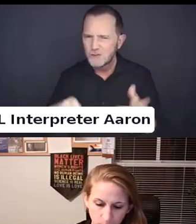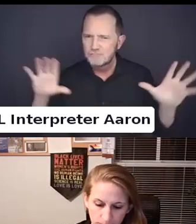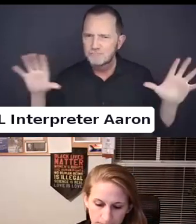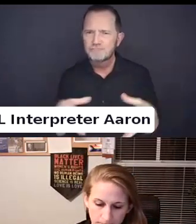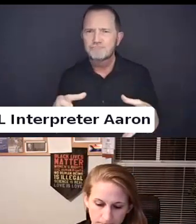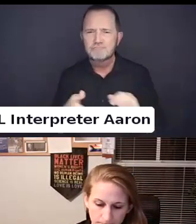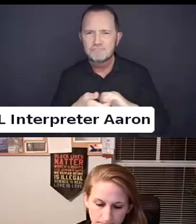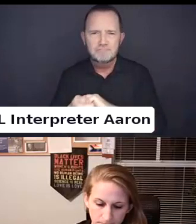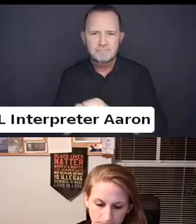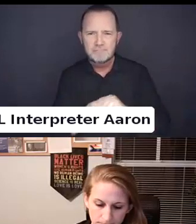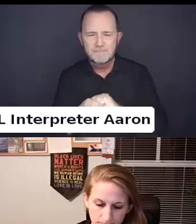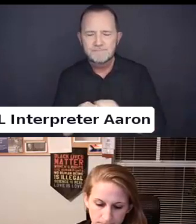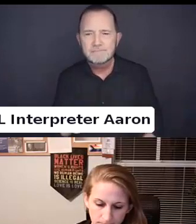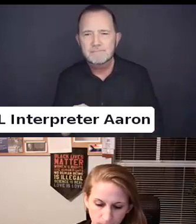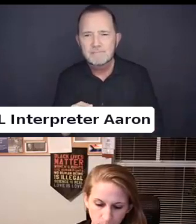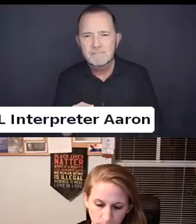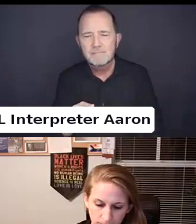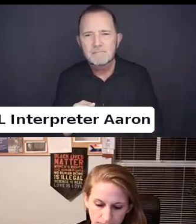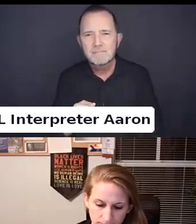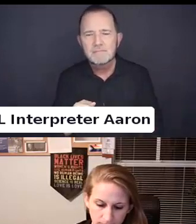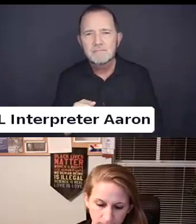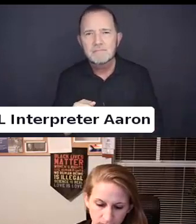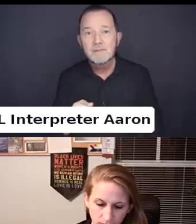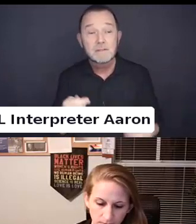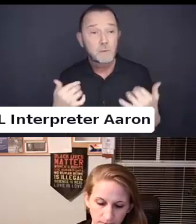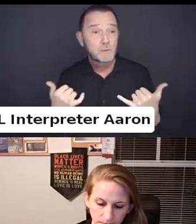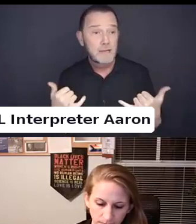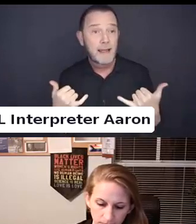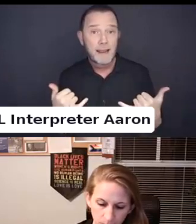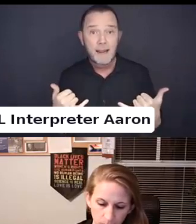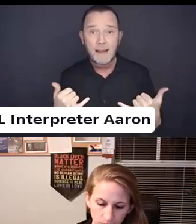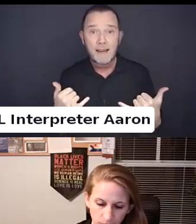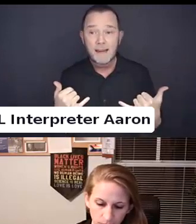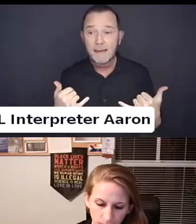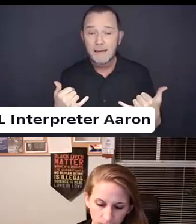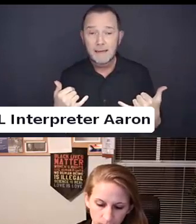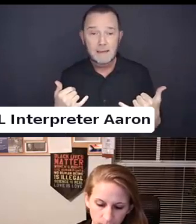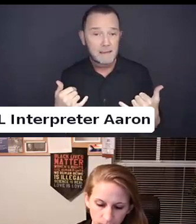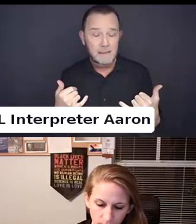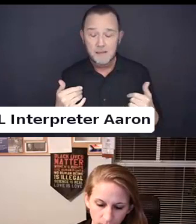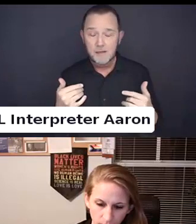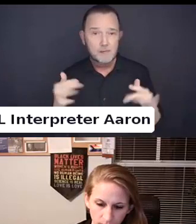This panel today whether it is from a professional standpoint.